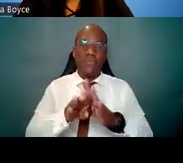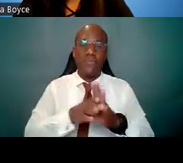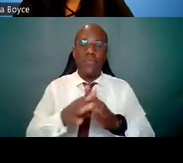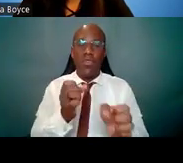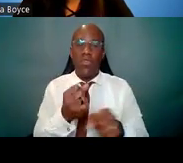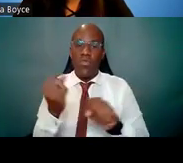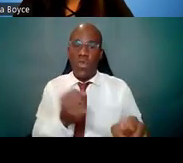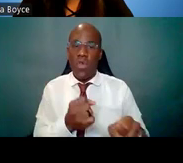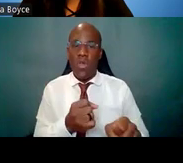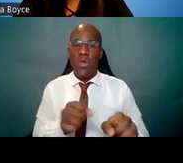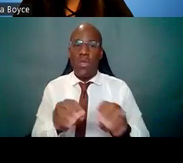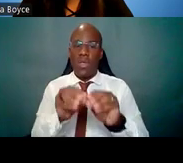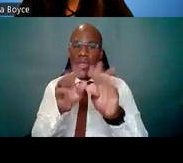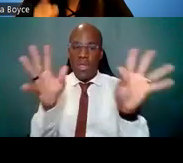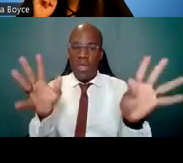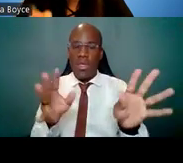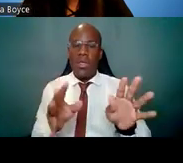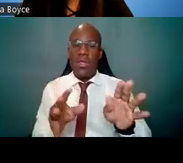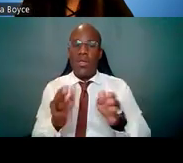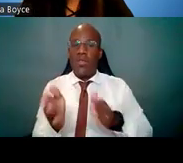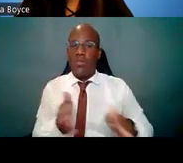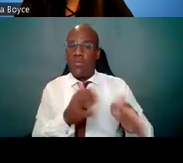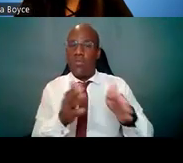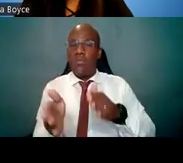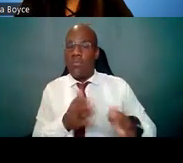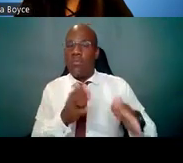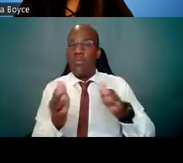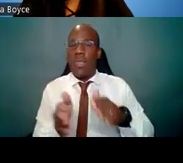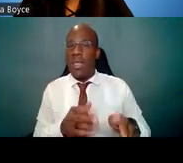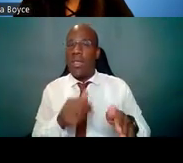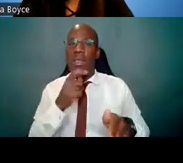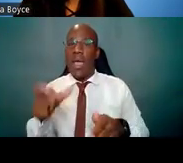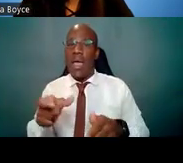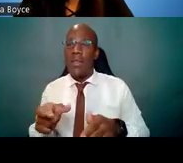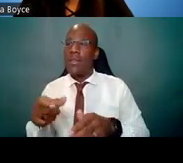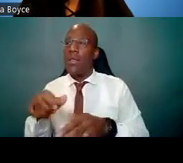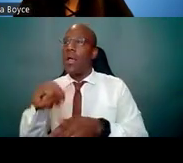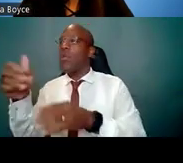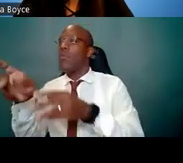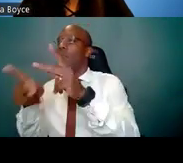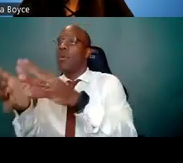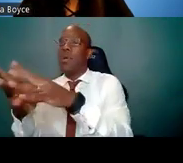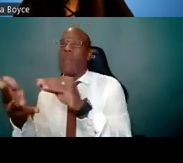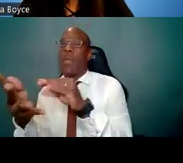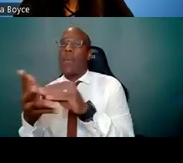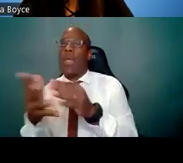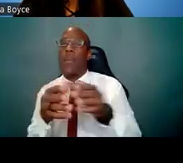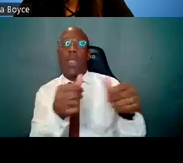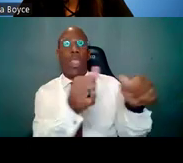we don't want copy-pastes here, we want your brain going into this. The plan should be appropriate to your level of experience